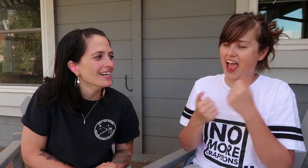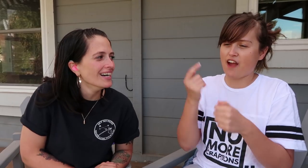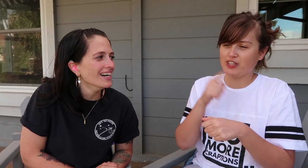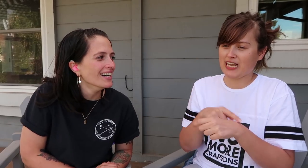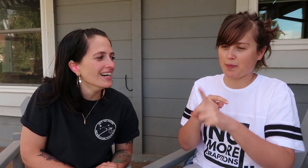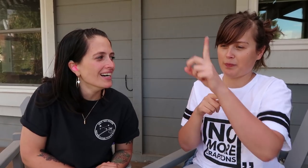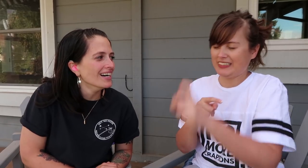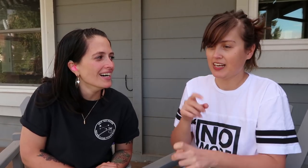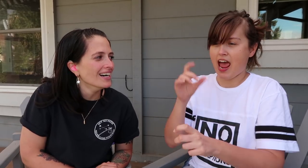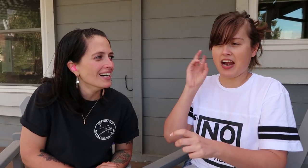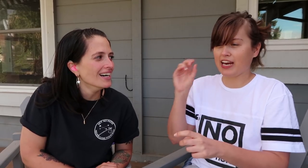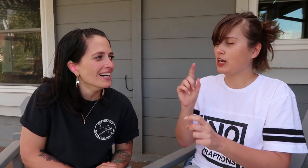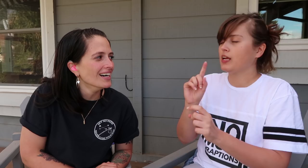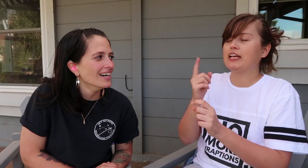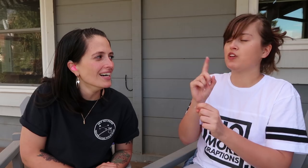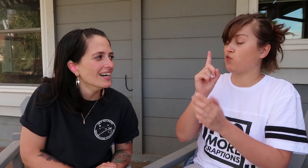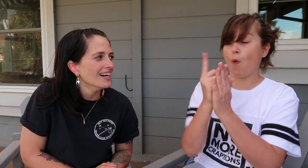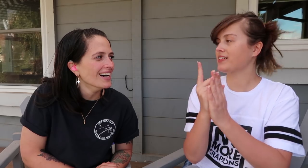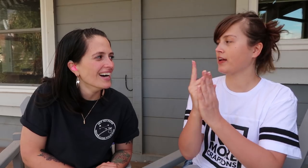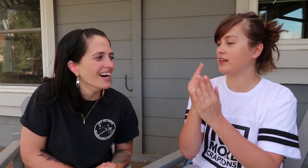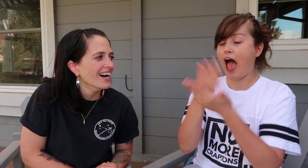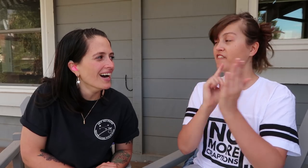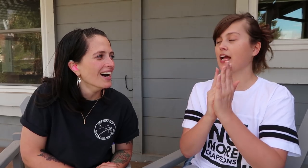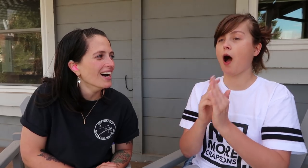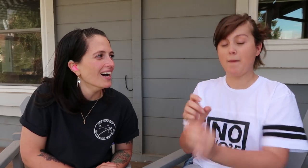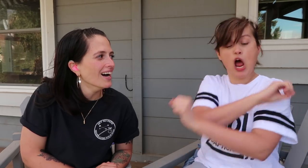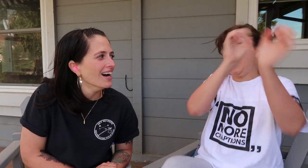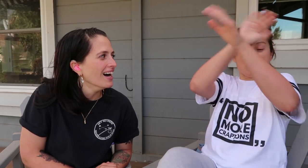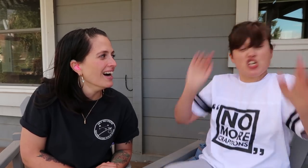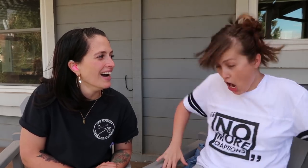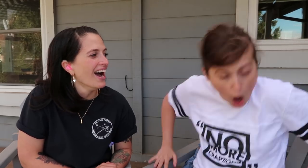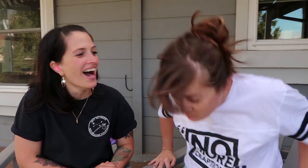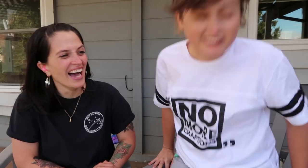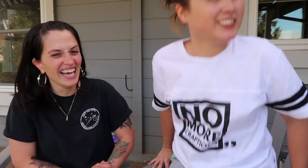Every time I turn it off and I hear it for even one second, I’m like, “NO!”